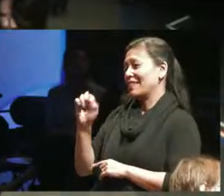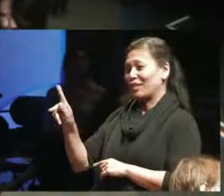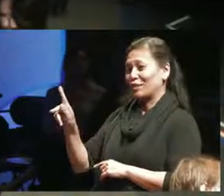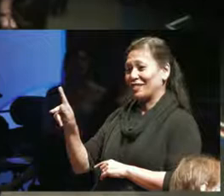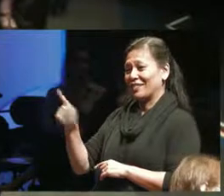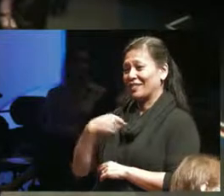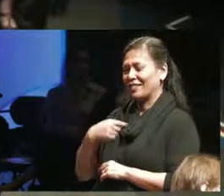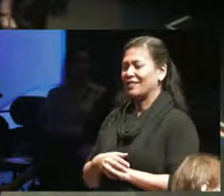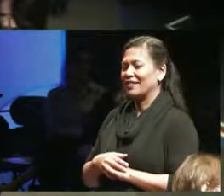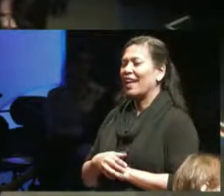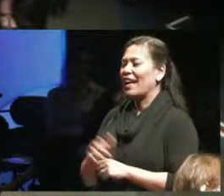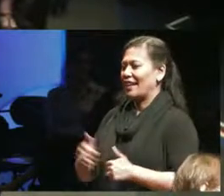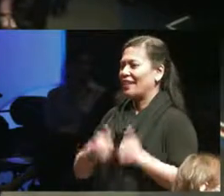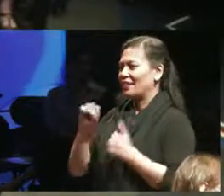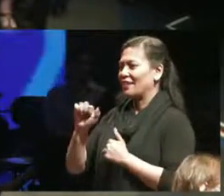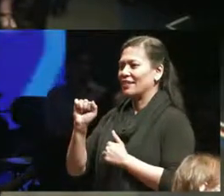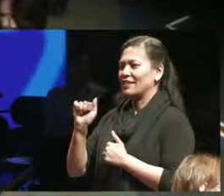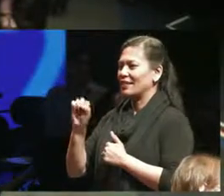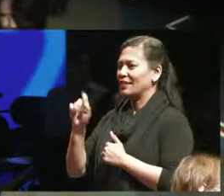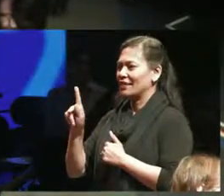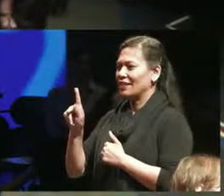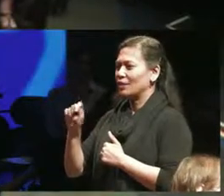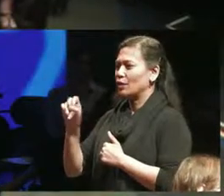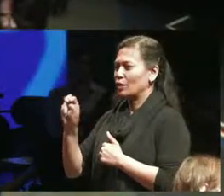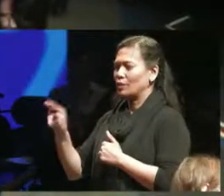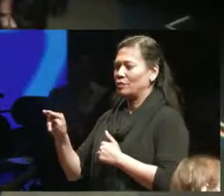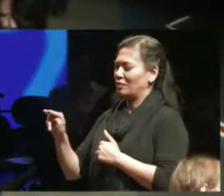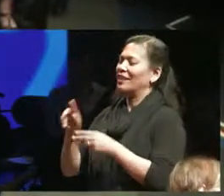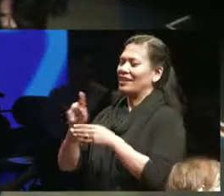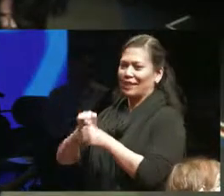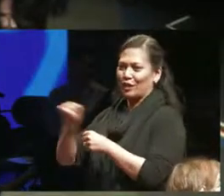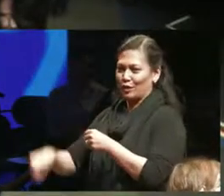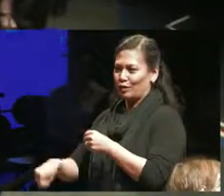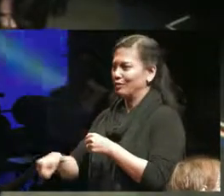live in Saskatoon and I'm not sure if many of you have been following the news